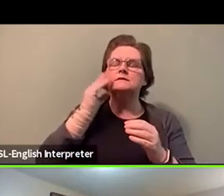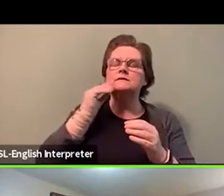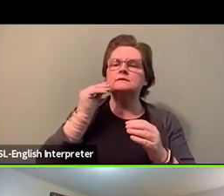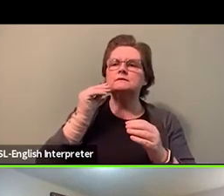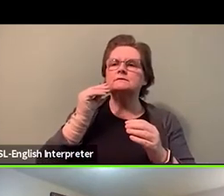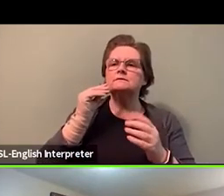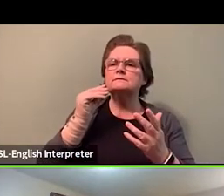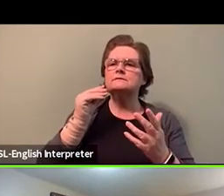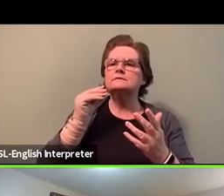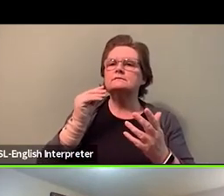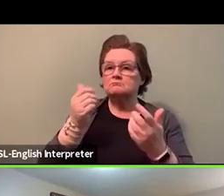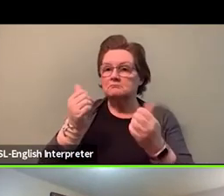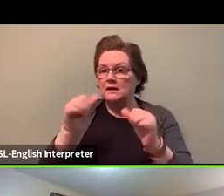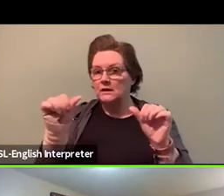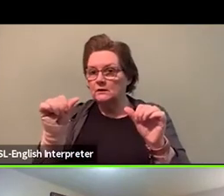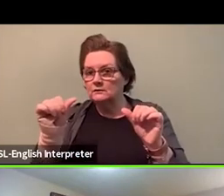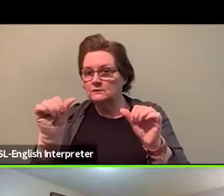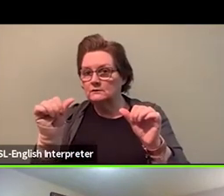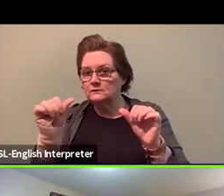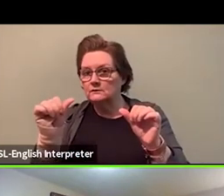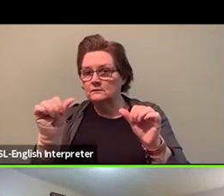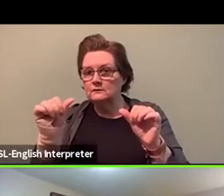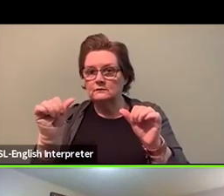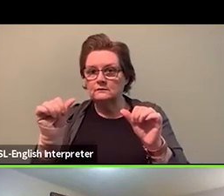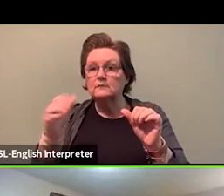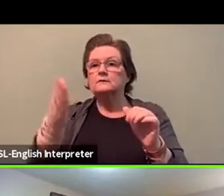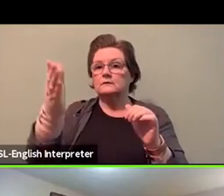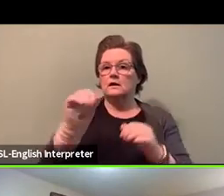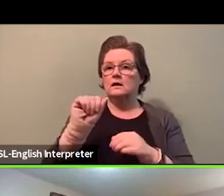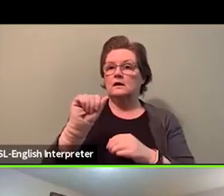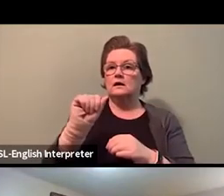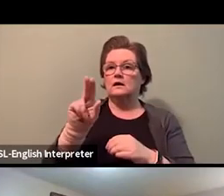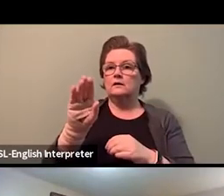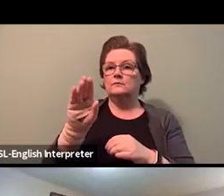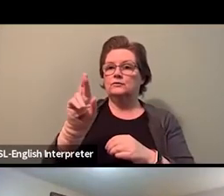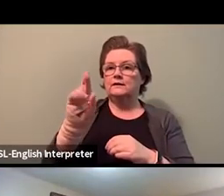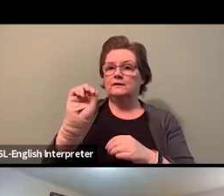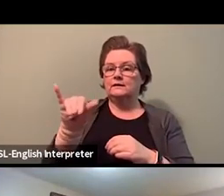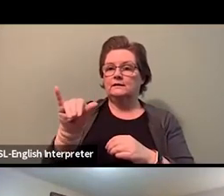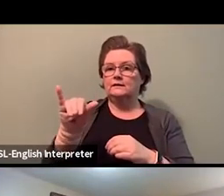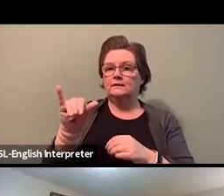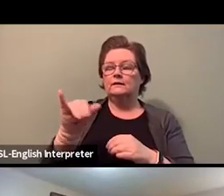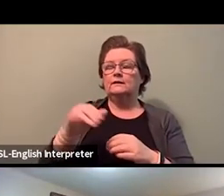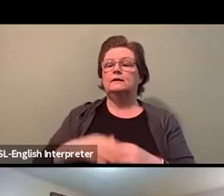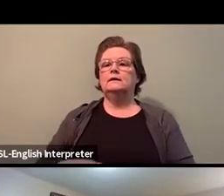Does anyone wanna take that on? Aubrey, go ahead. I can share what we've done.